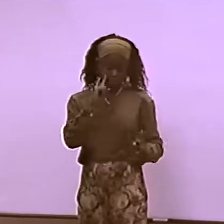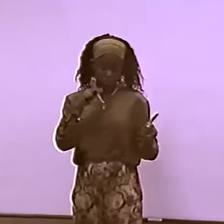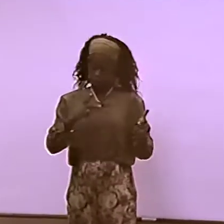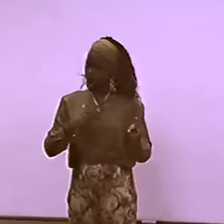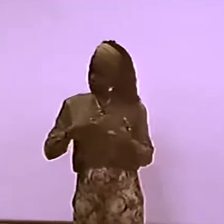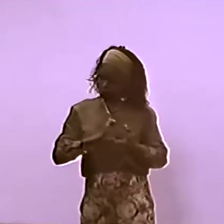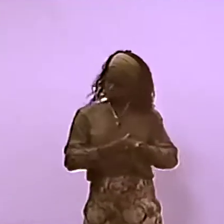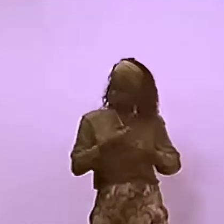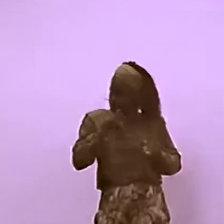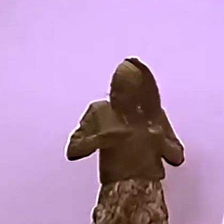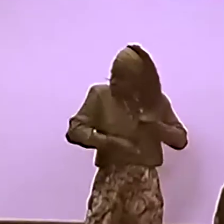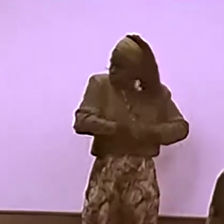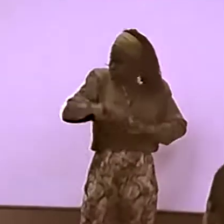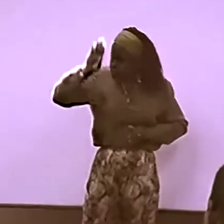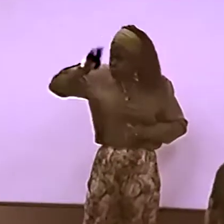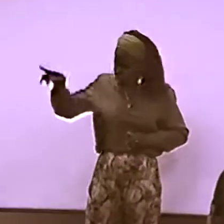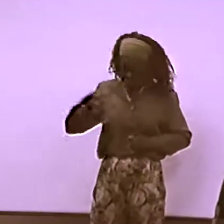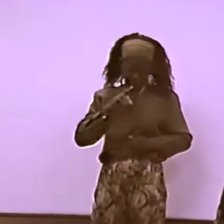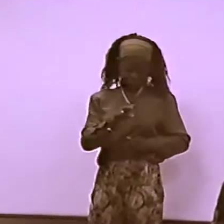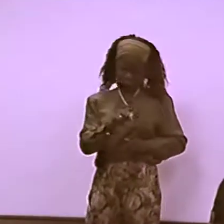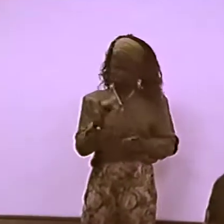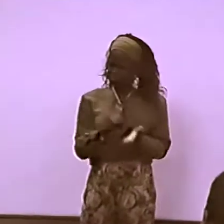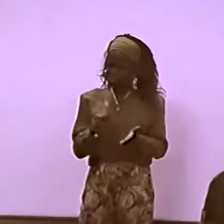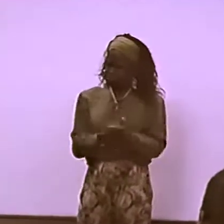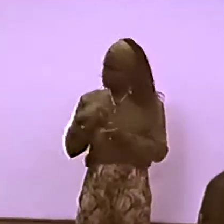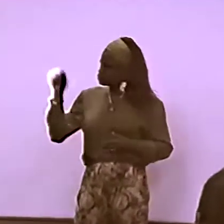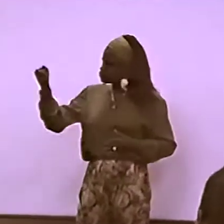AND I SAID, "AH, YES, BUT THEY HAVE A HIDDEN SOCIETY